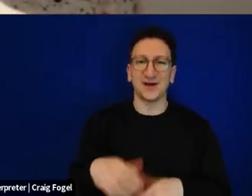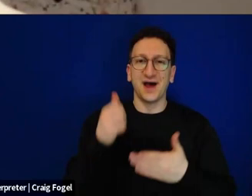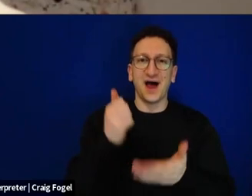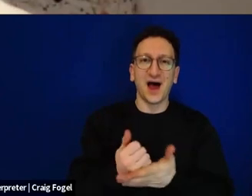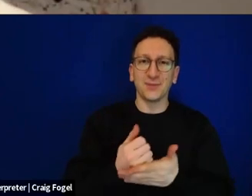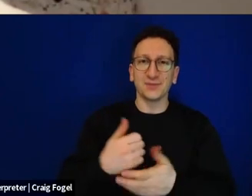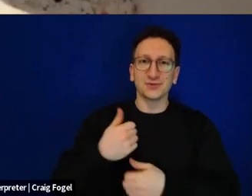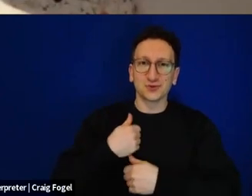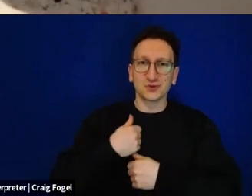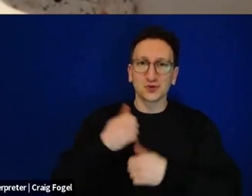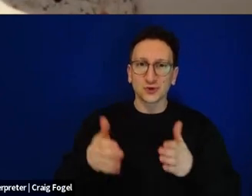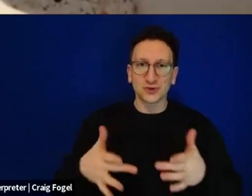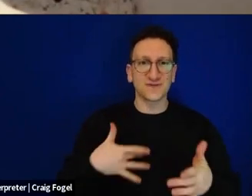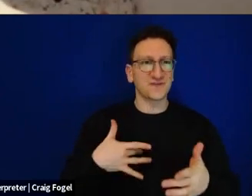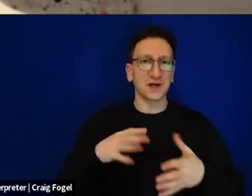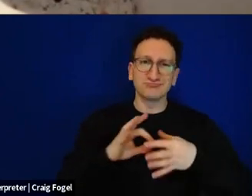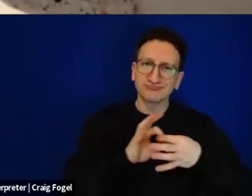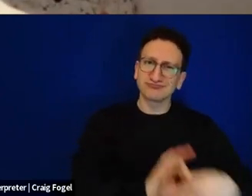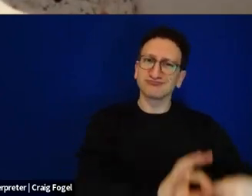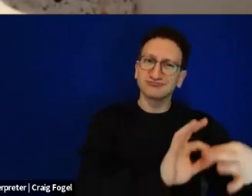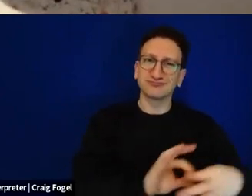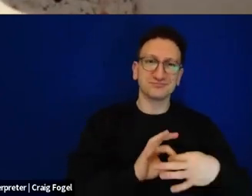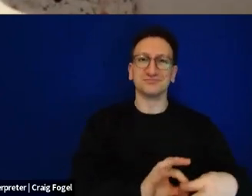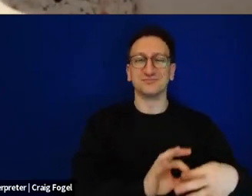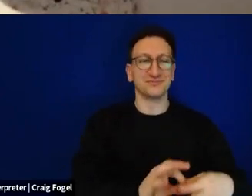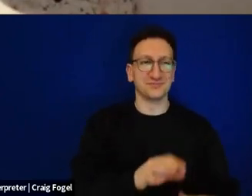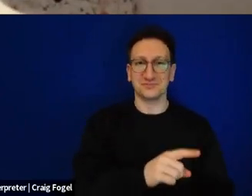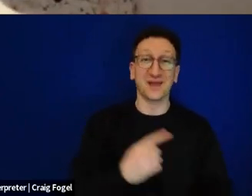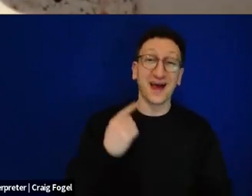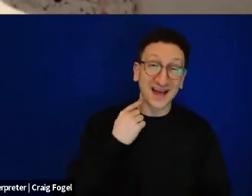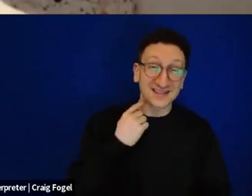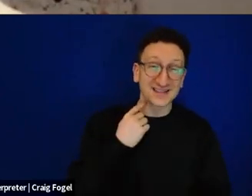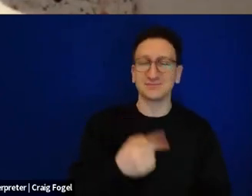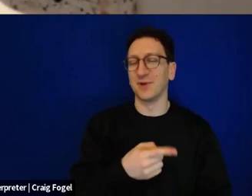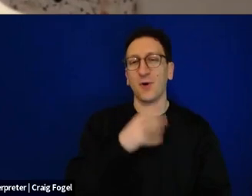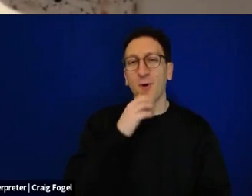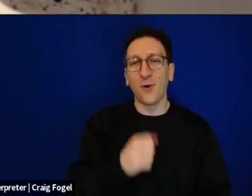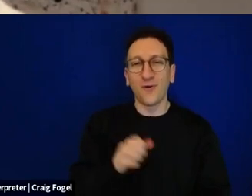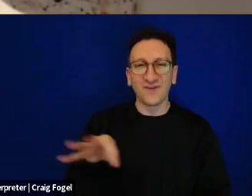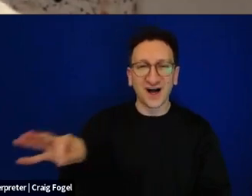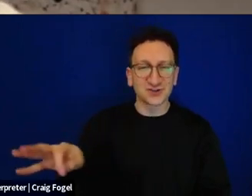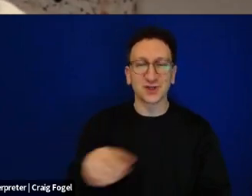his Galician accent and his Yiddishistic ways. But thankfully, at the second Seder,